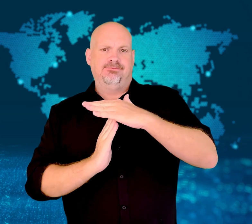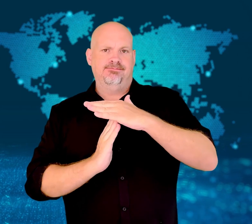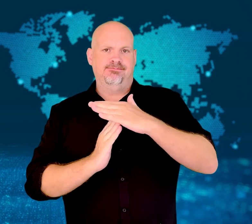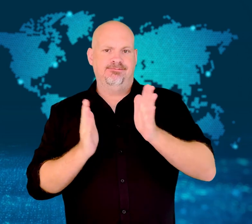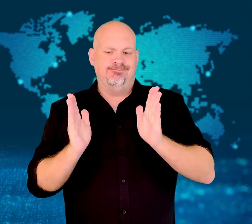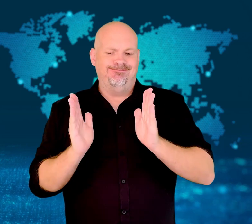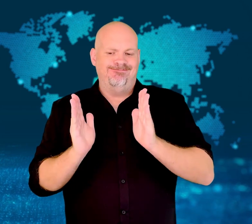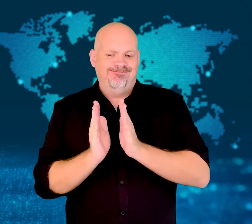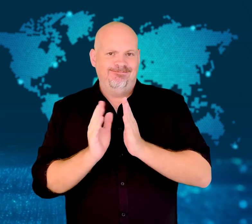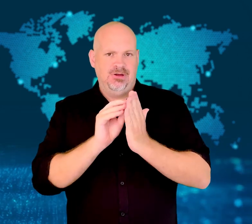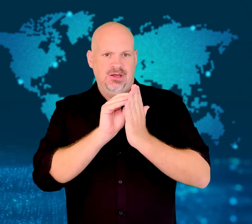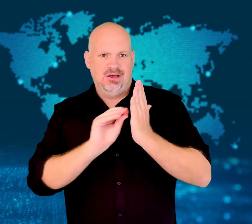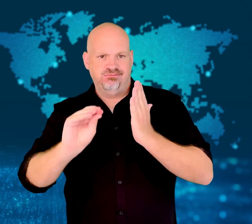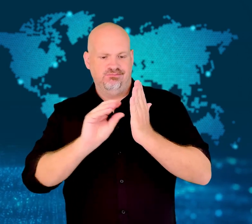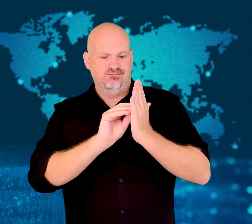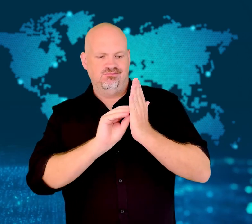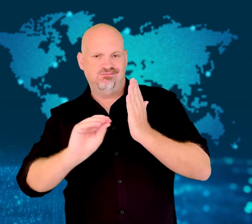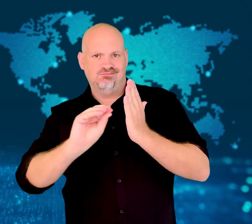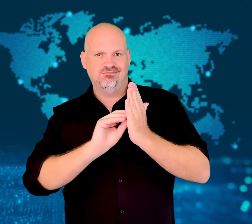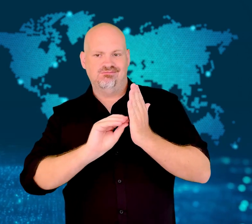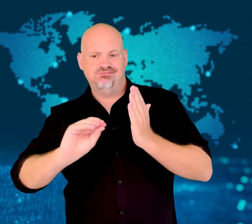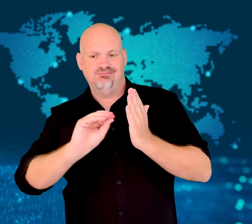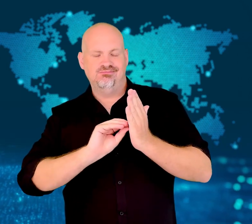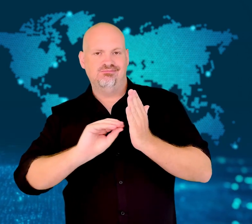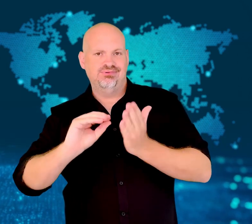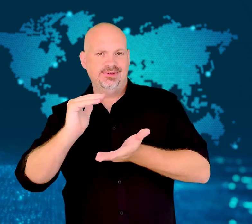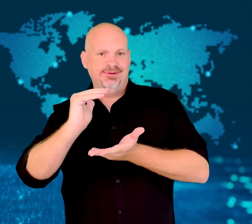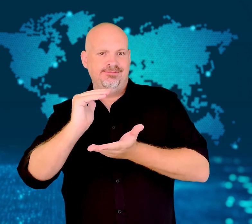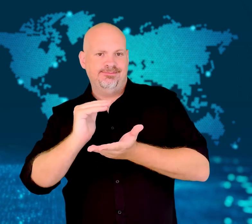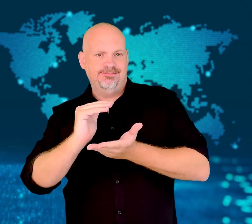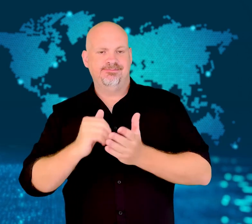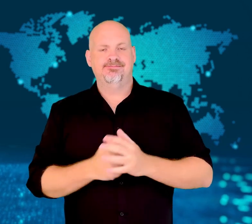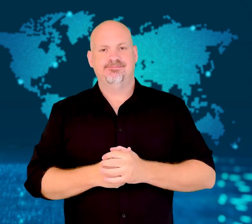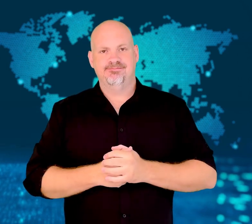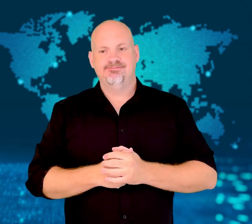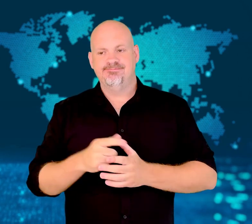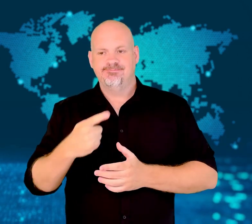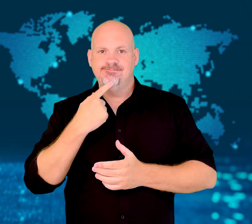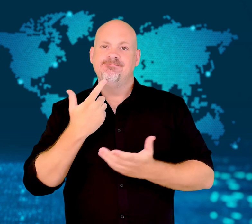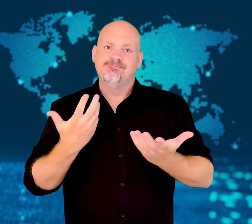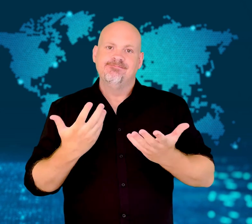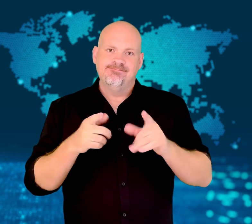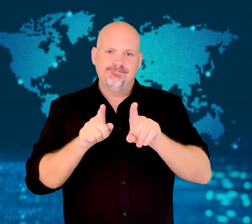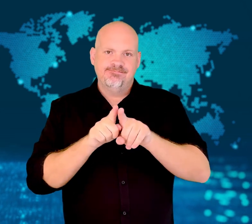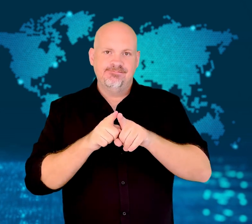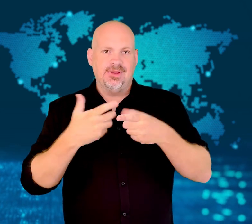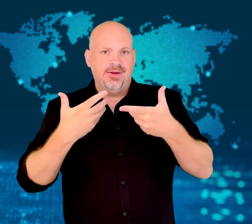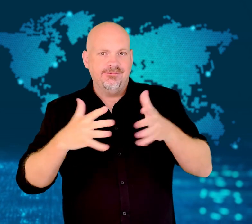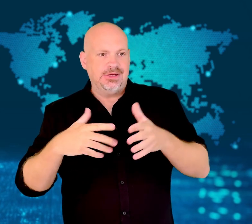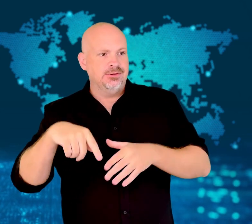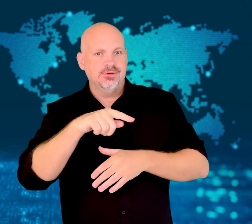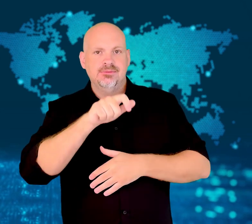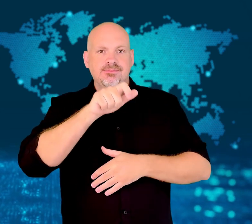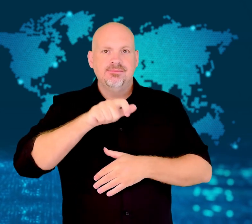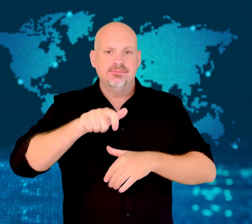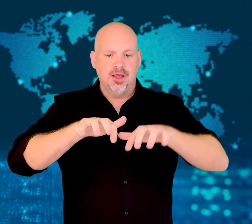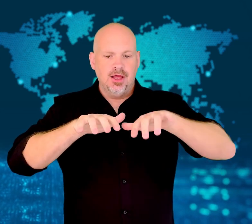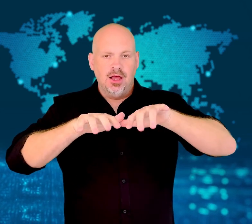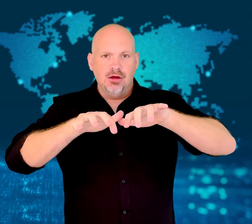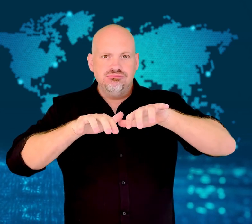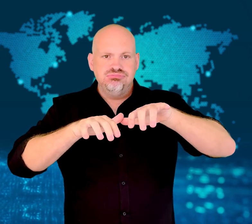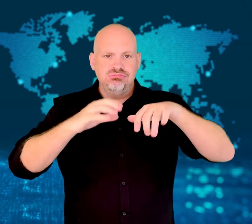many individual product listings to their "Restricted Products".